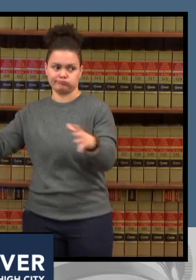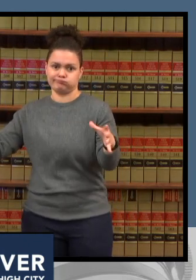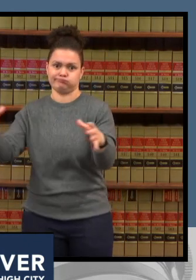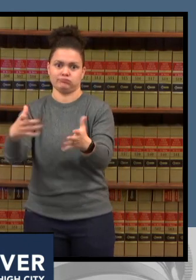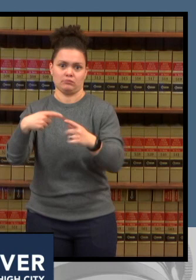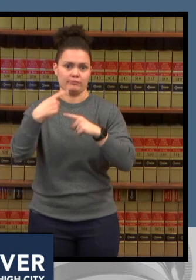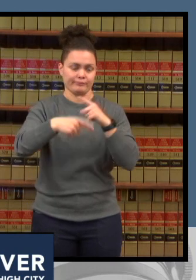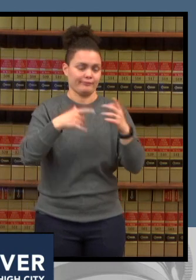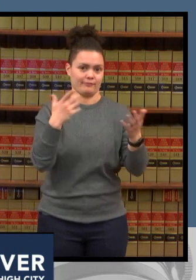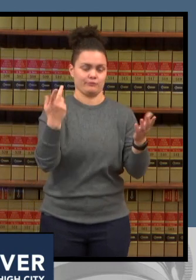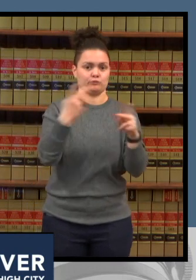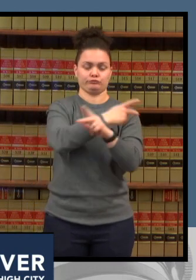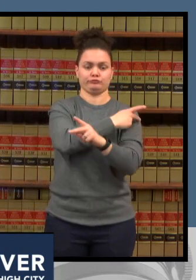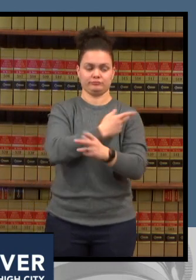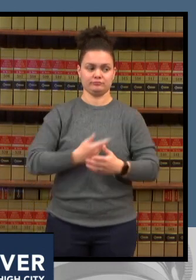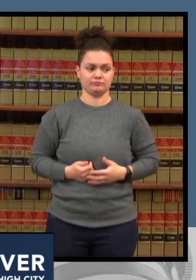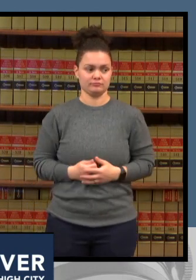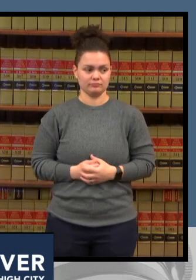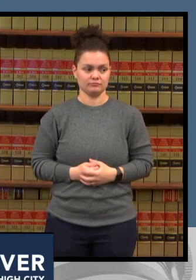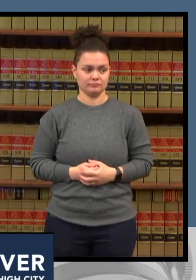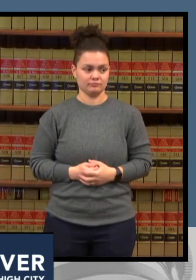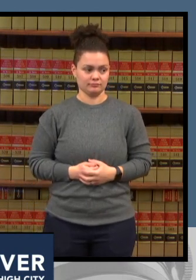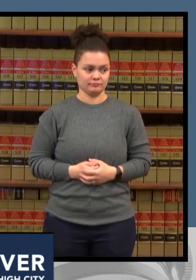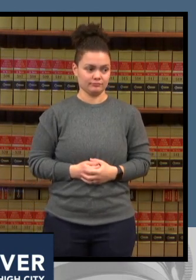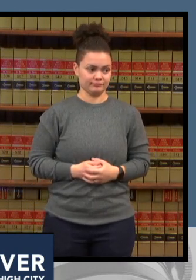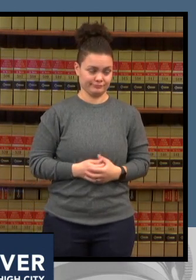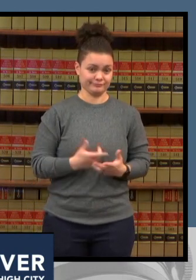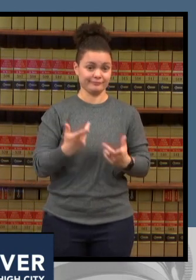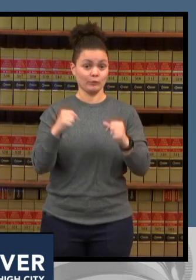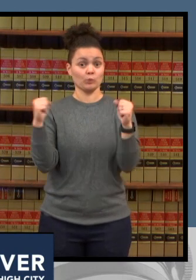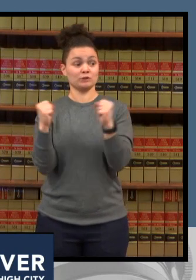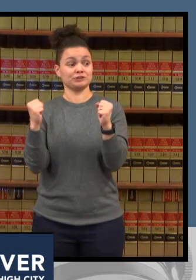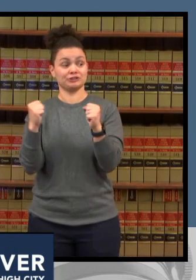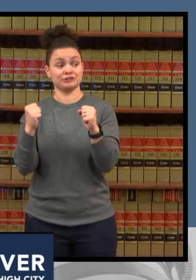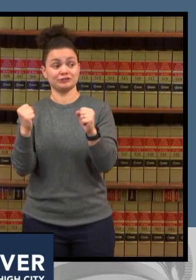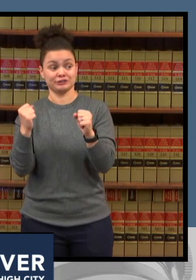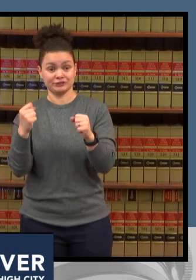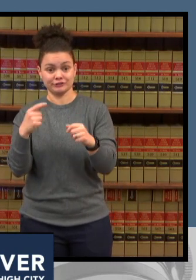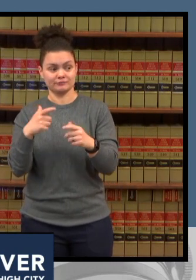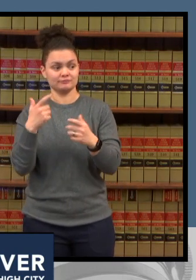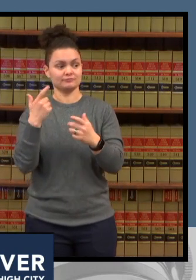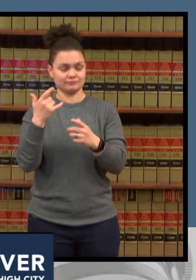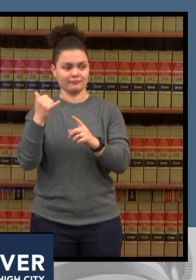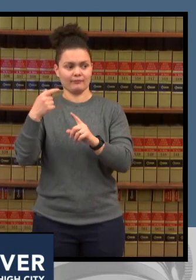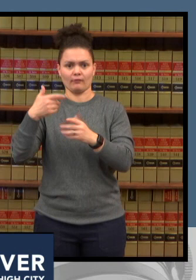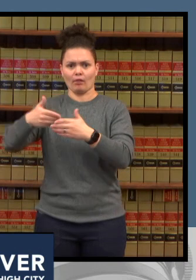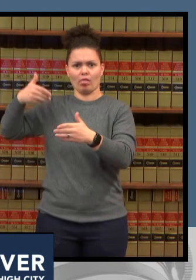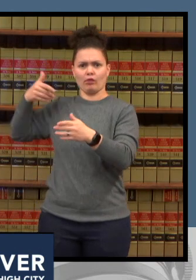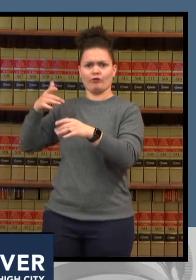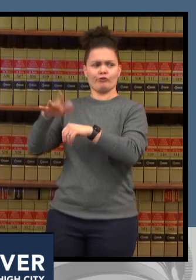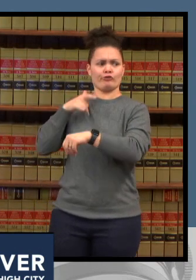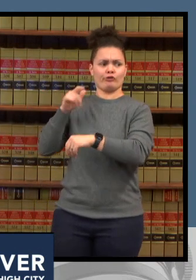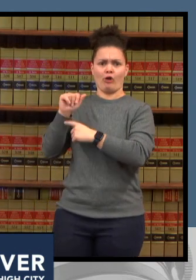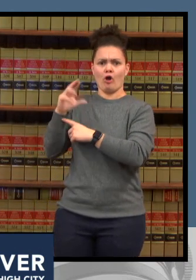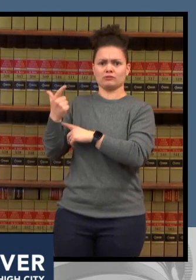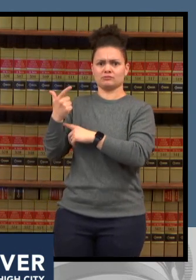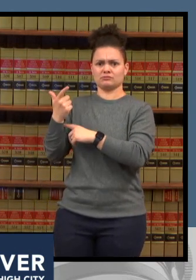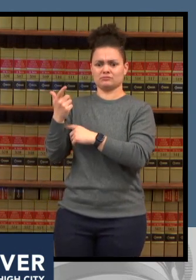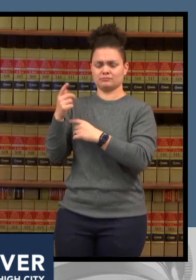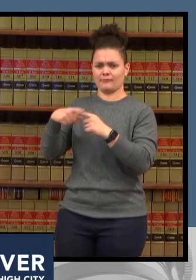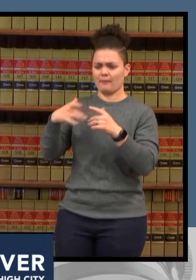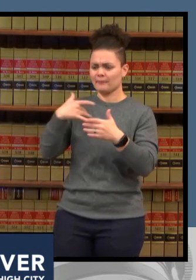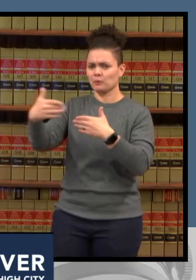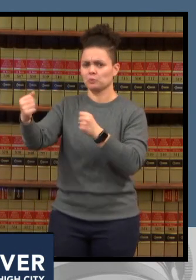in late july august and so we saw a late summer and fall surge of these respiratory illnesses